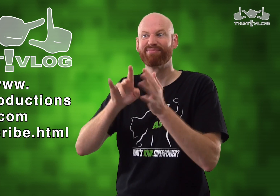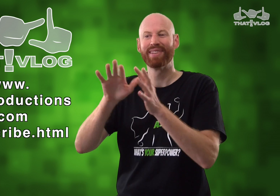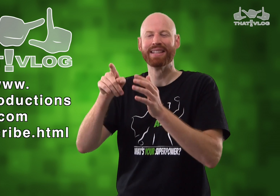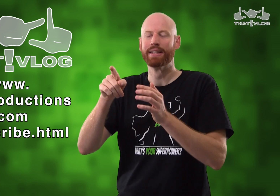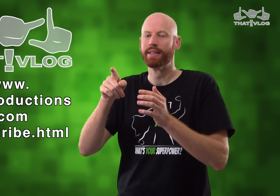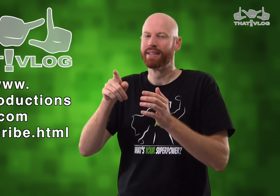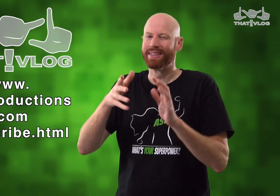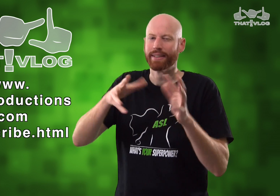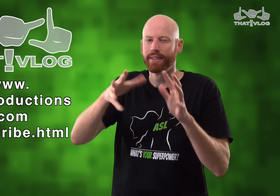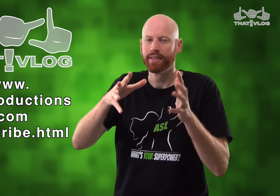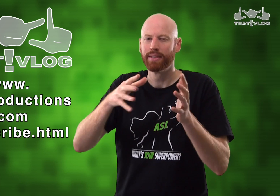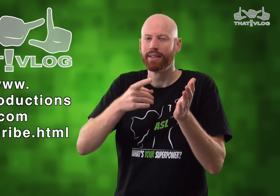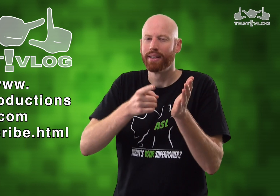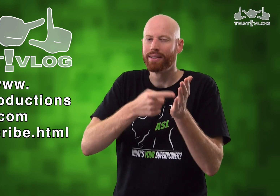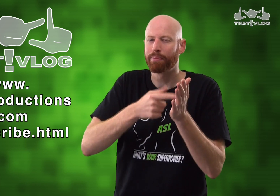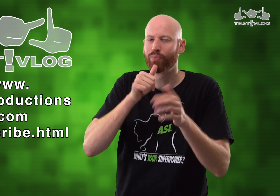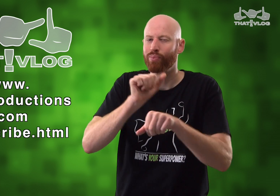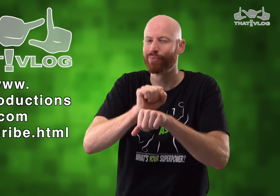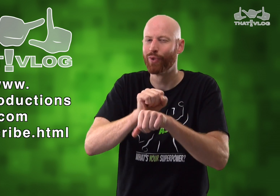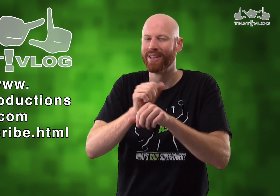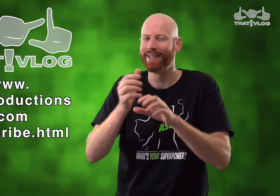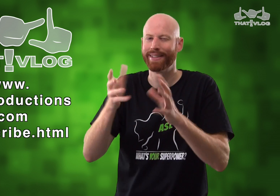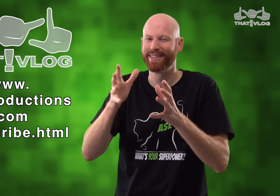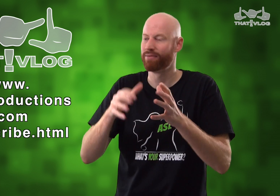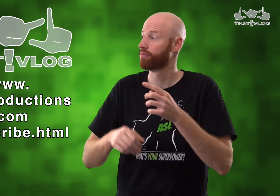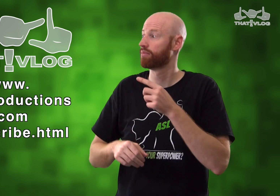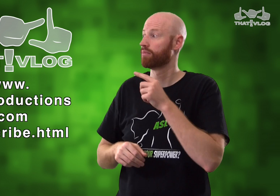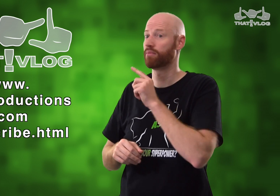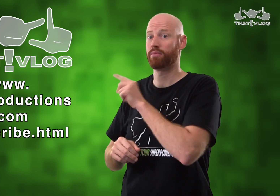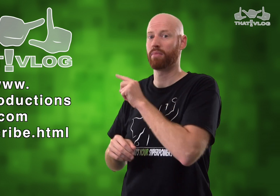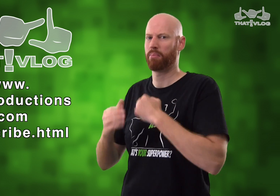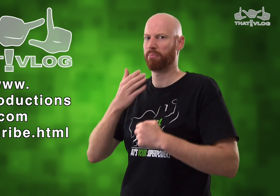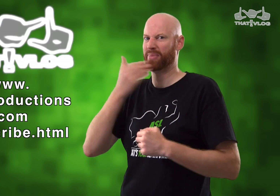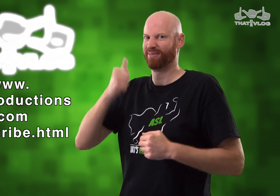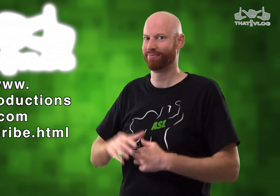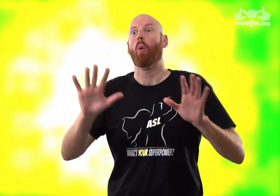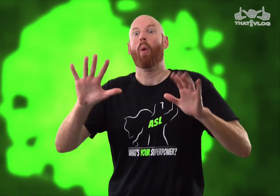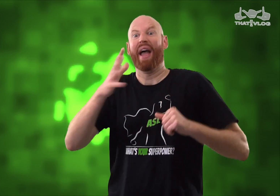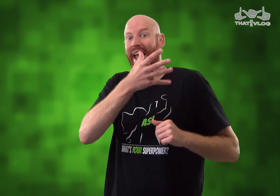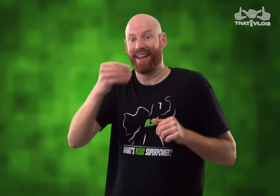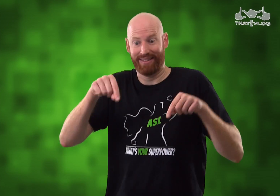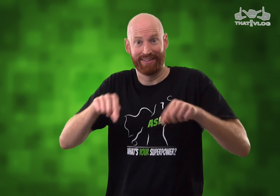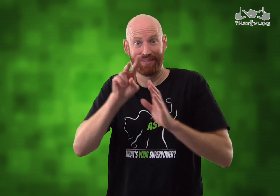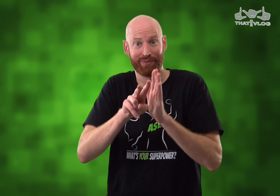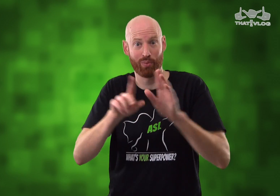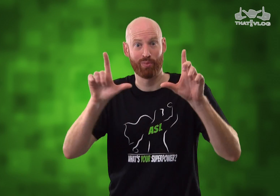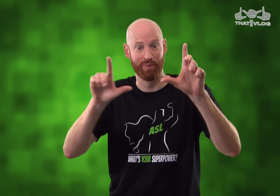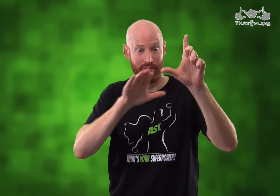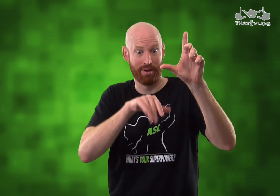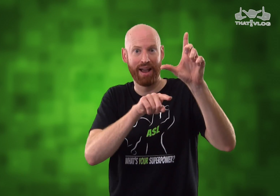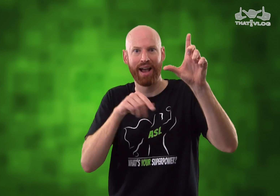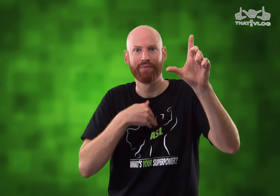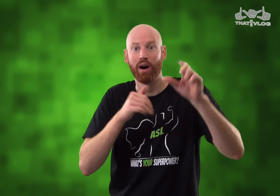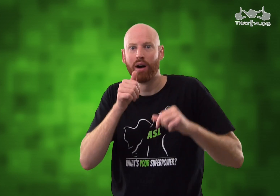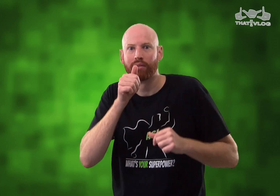subscription service isn't the most reliable. So I really recommend using this website. OH and down below the video